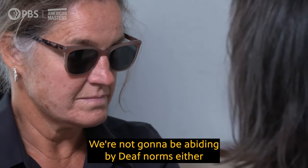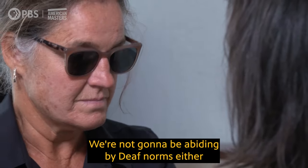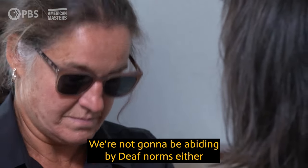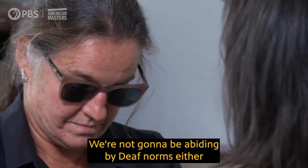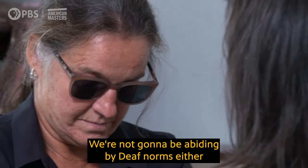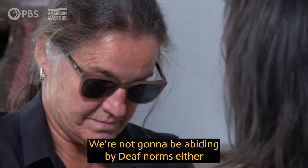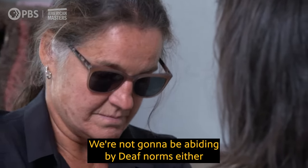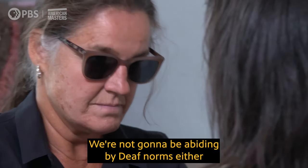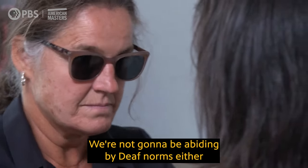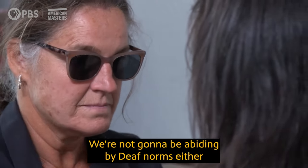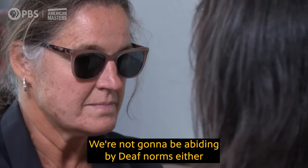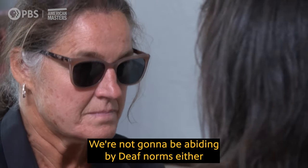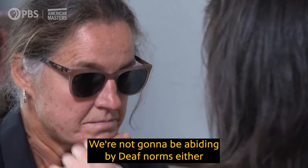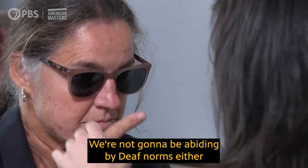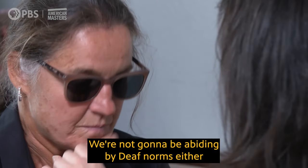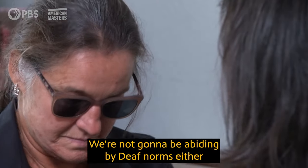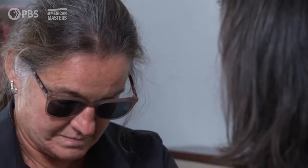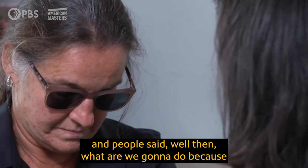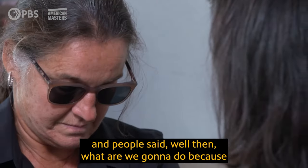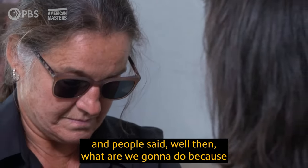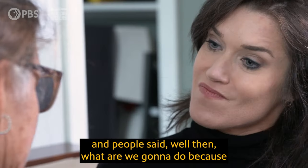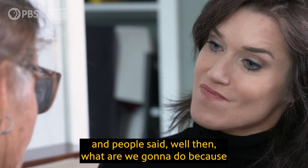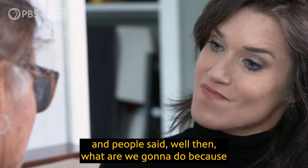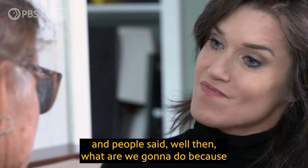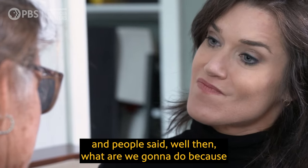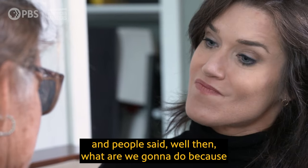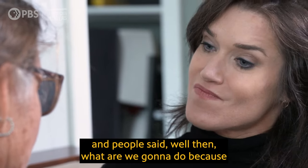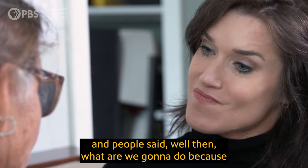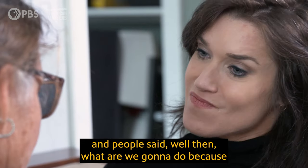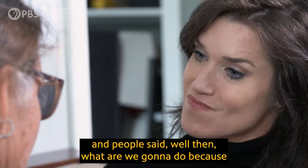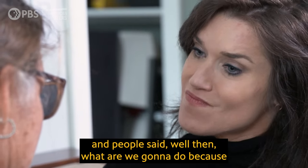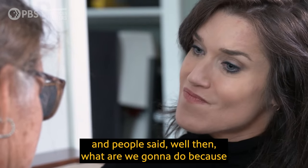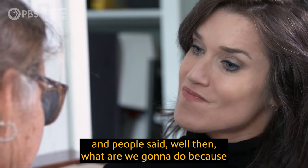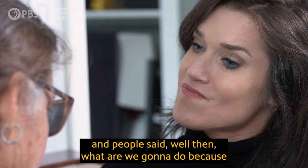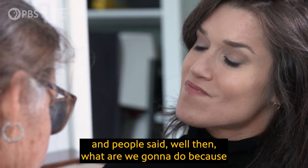We're not gonna be abiding by Deaf norms either and people said, well then, what are we gonna do because